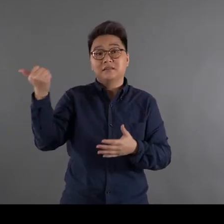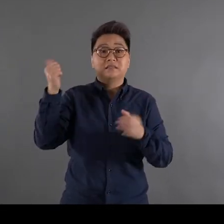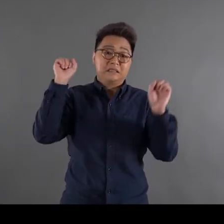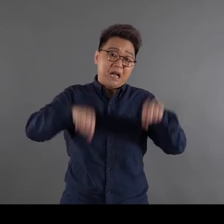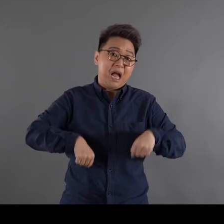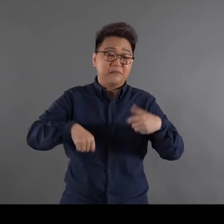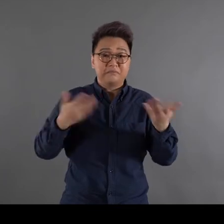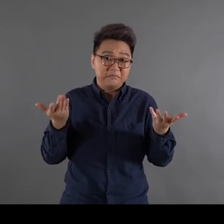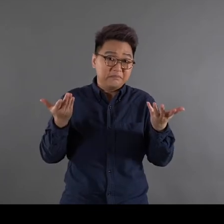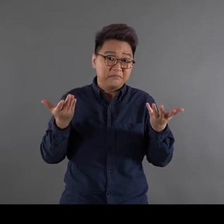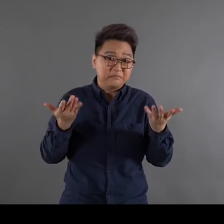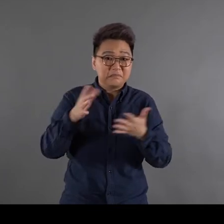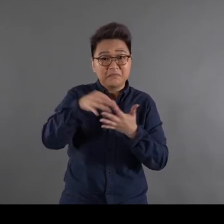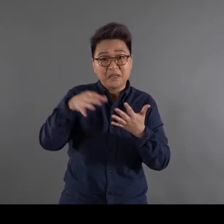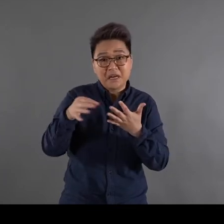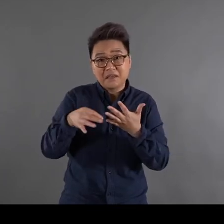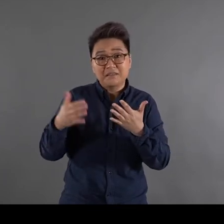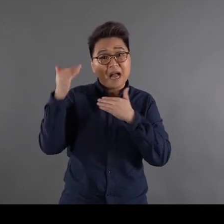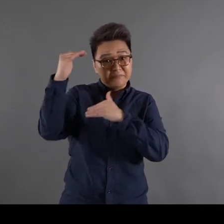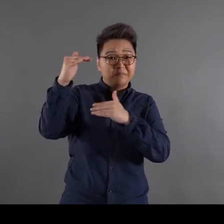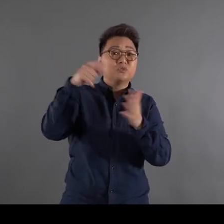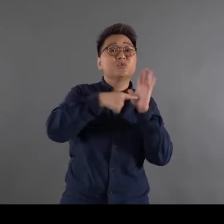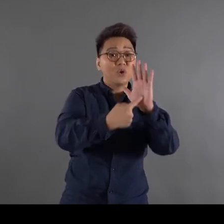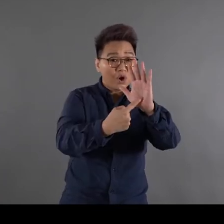Your choice [of language] exposes your limitations